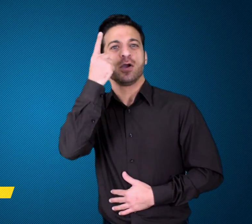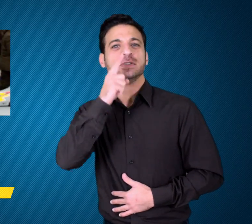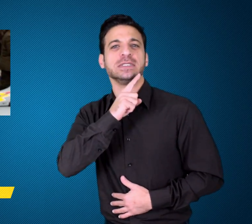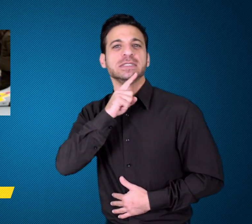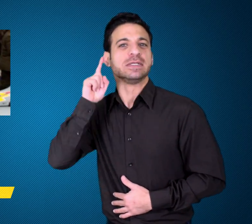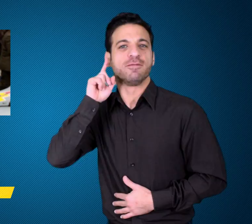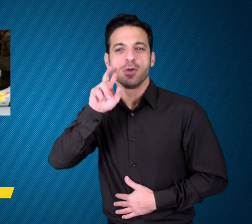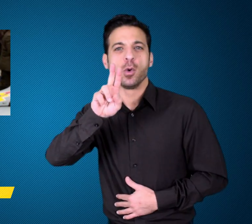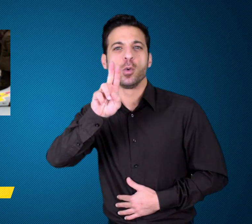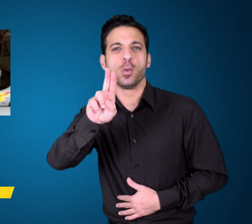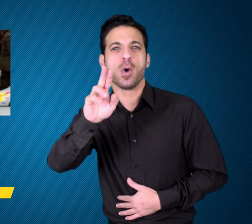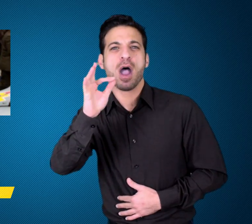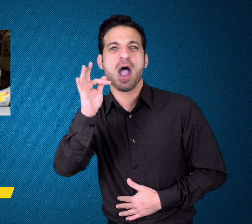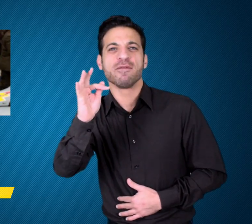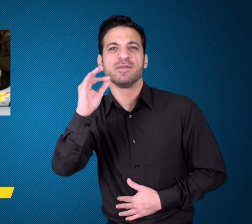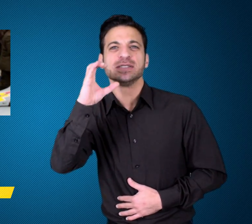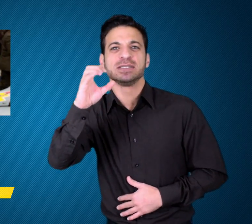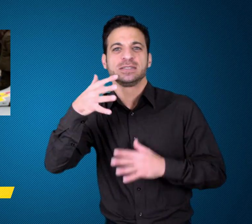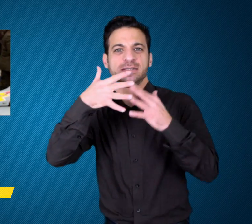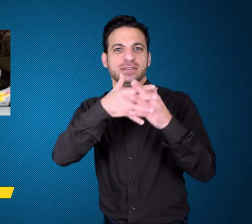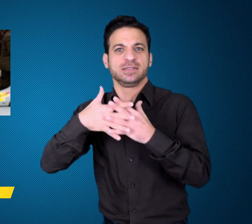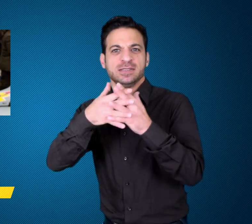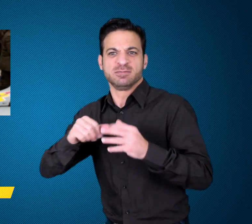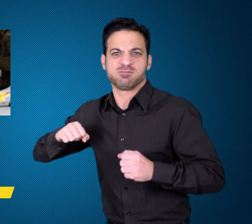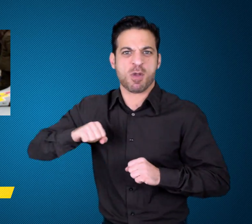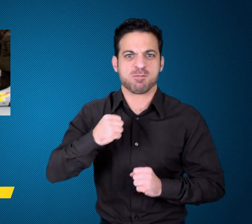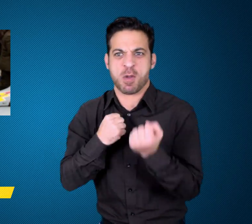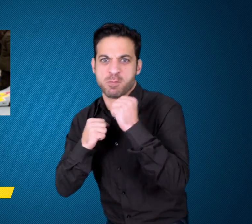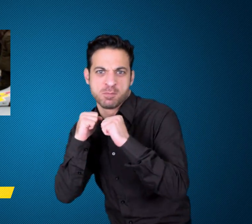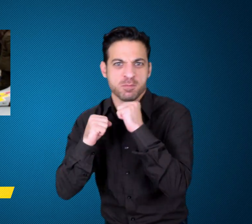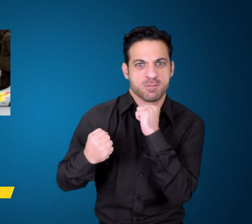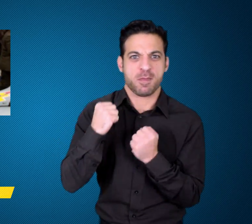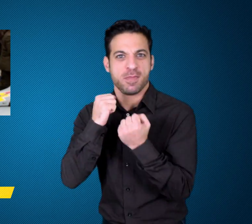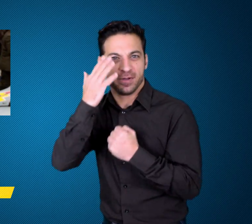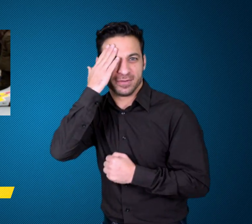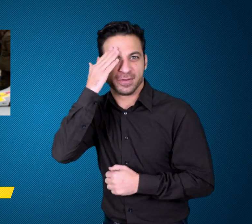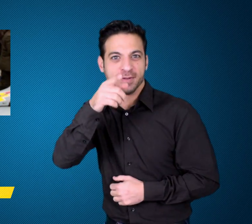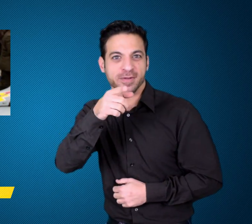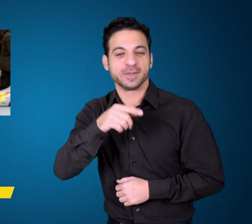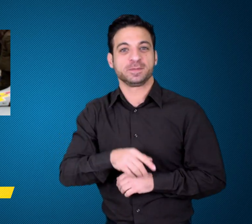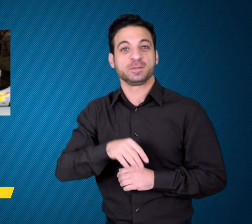Memnos: First Deaf UFC American Fighter